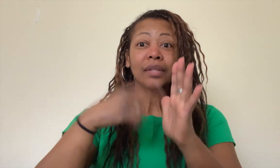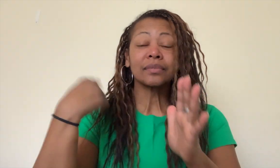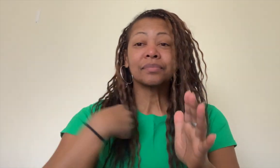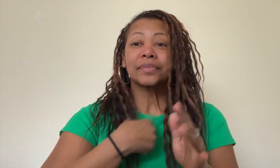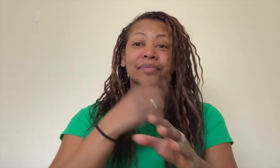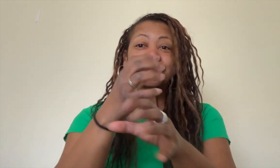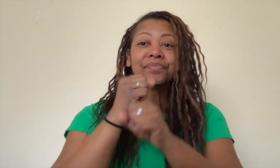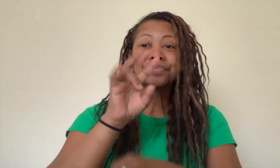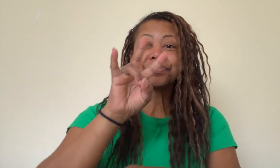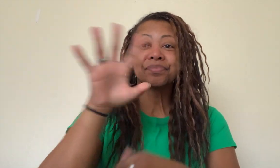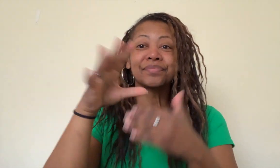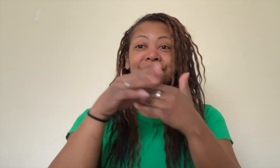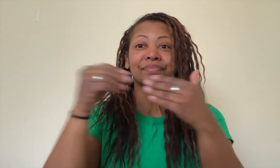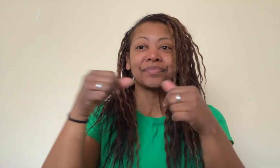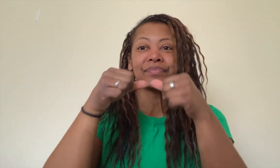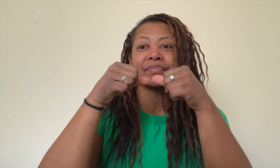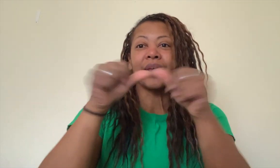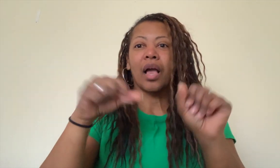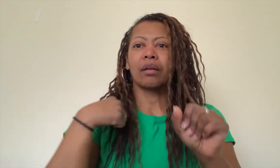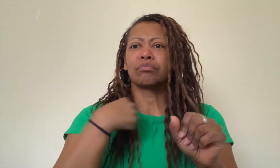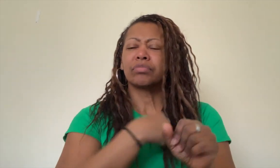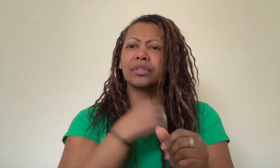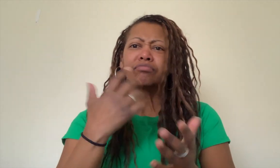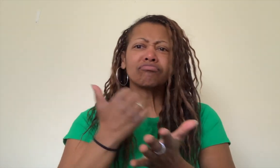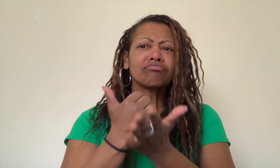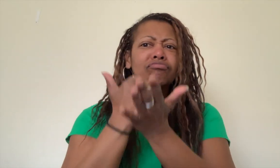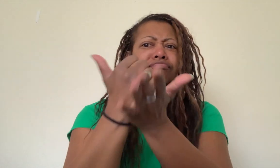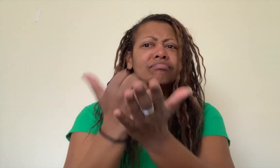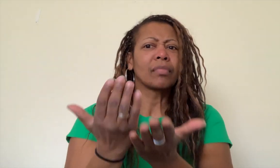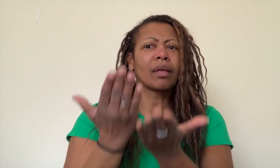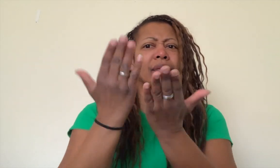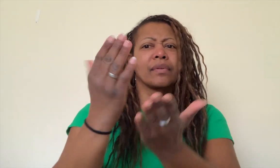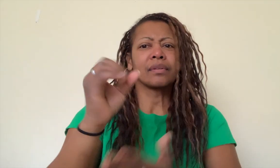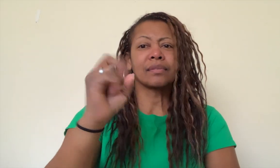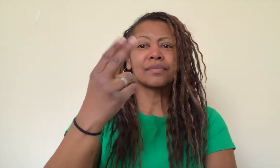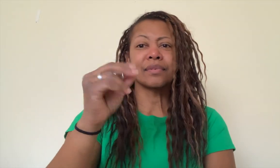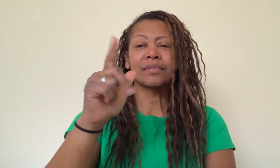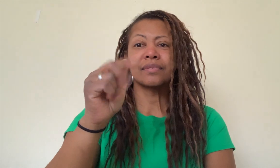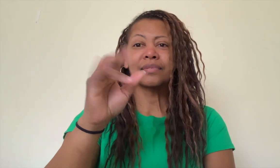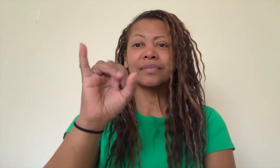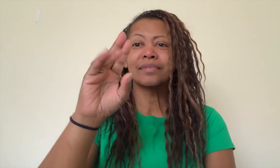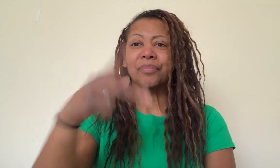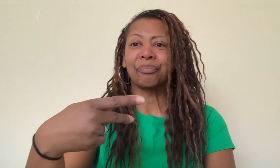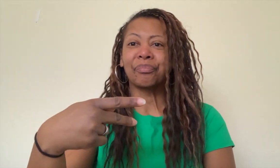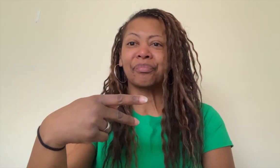Once we receive your $75 deposit, we will help offer you a scholarship.